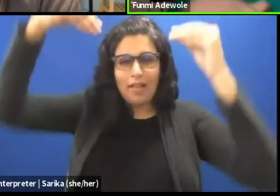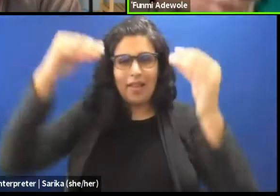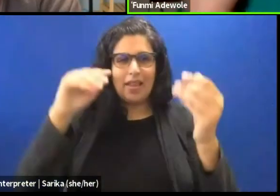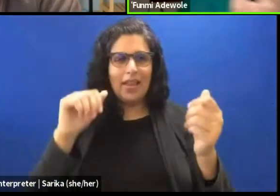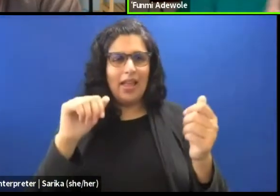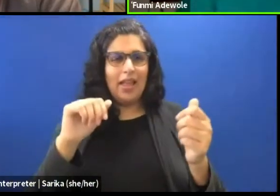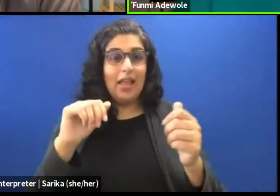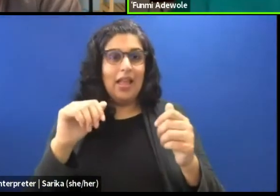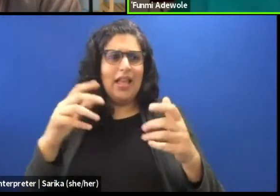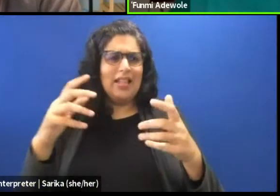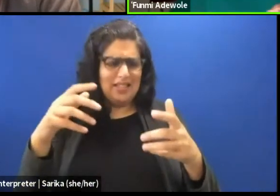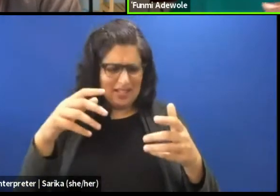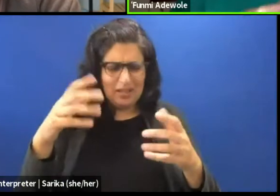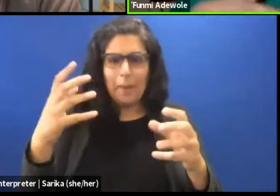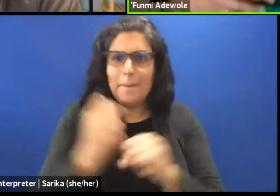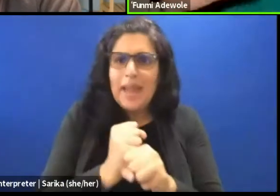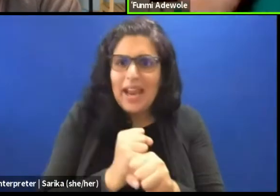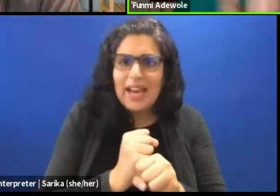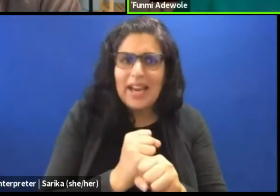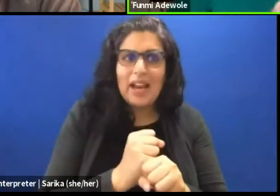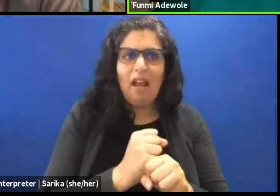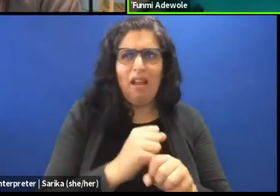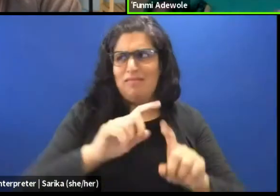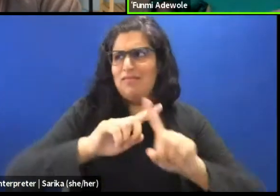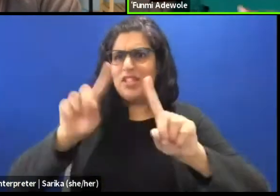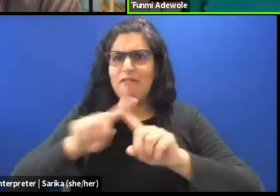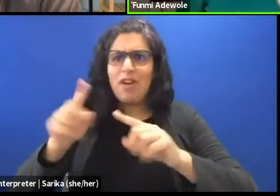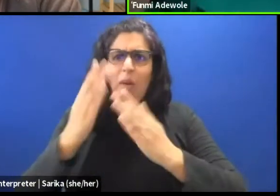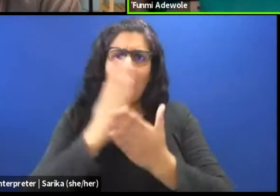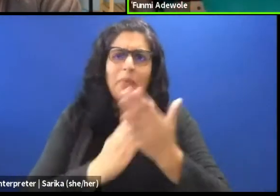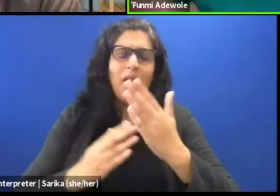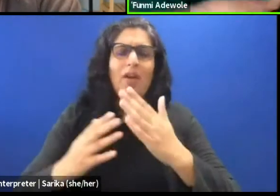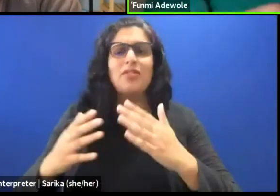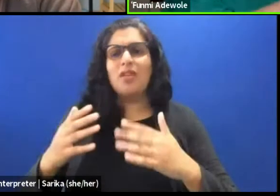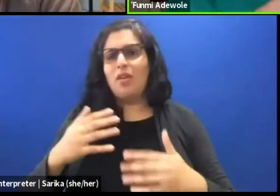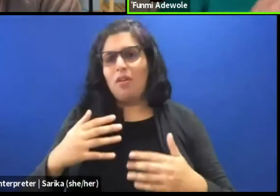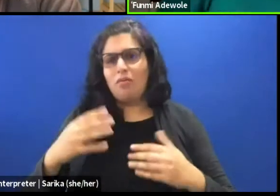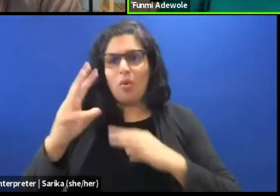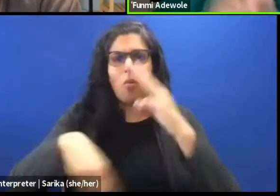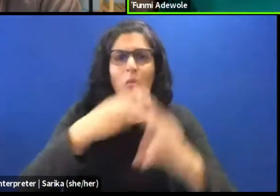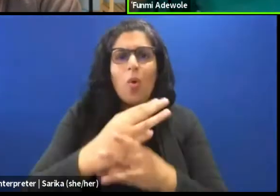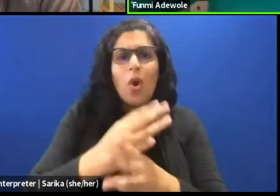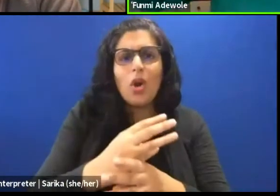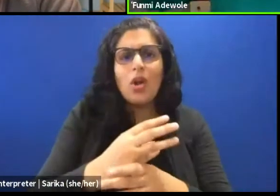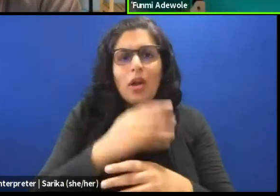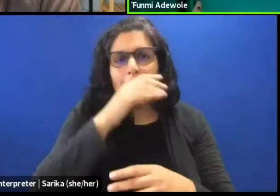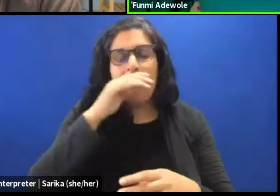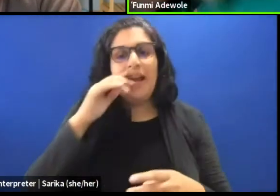but it is still considered African, you know women usually tie it on their waist, they tie their baby on their back, they tie on their head.